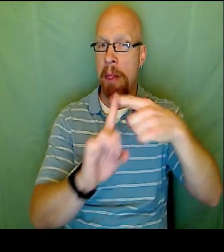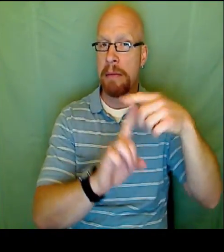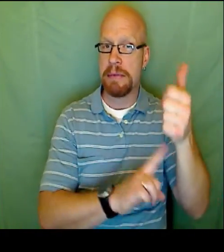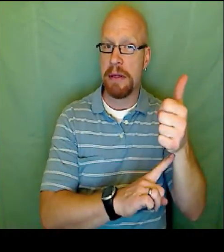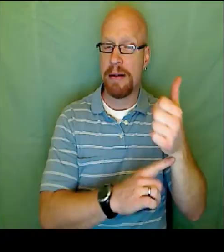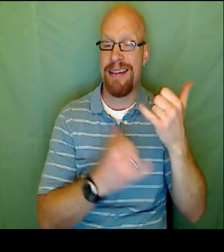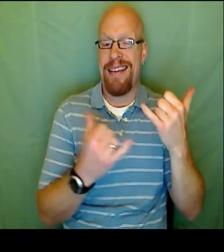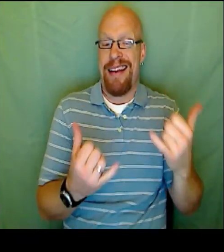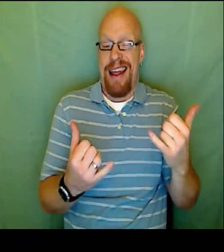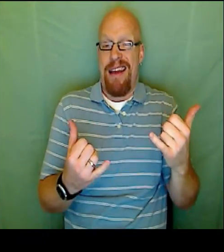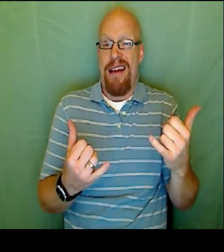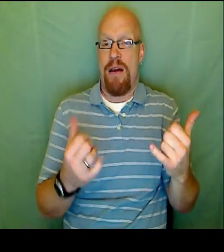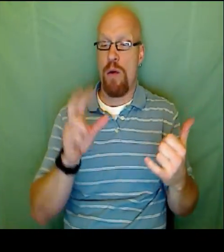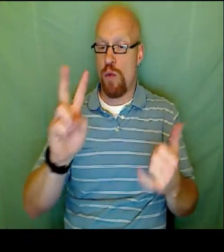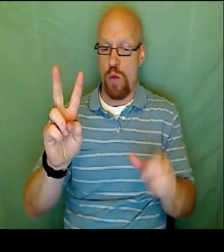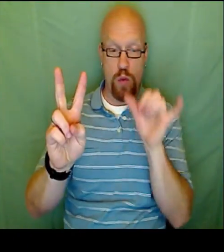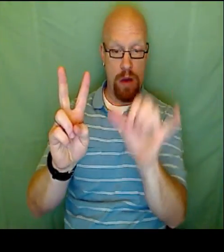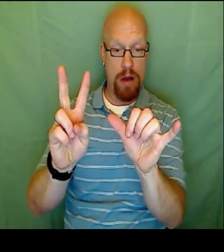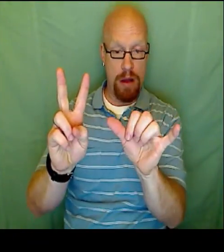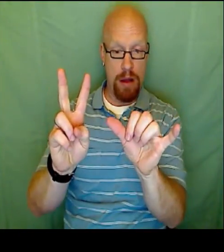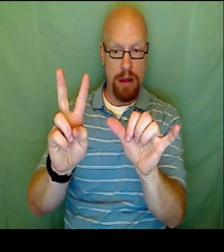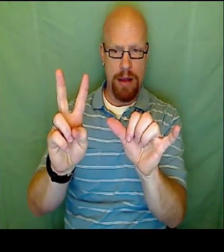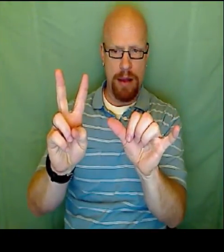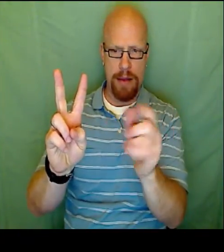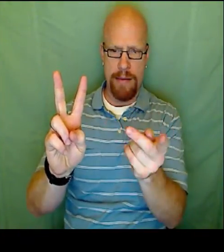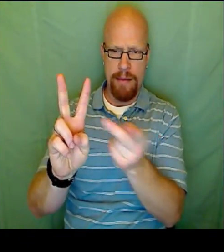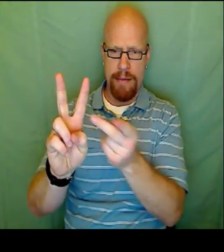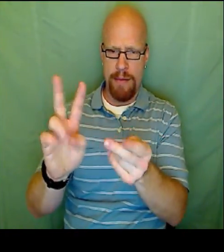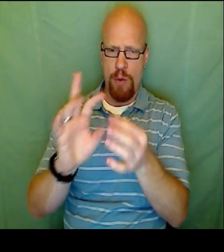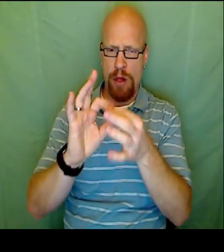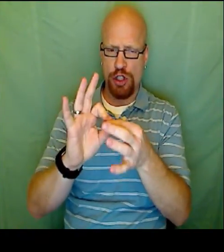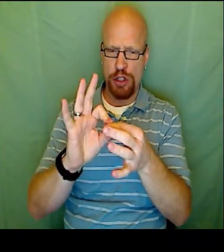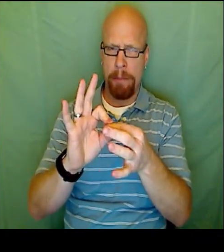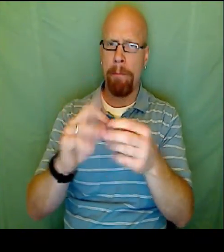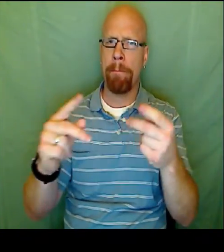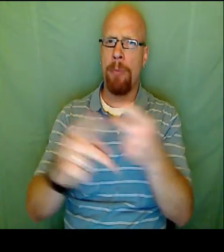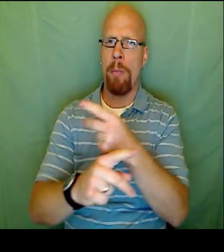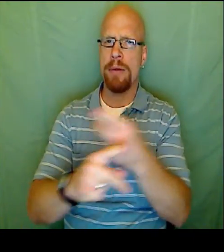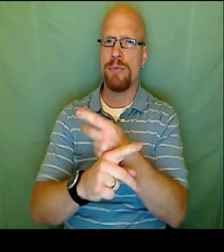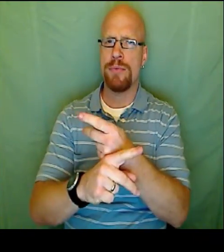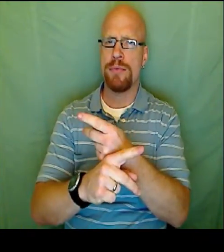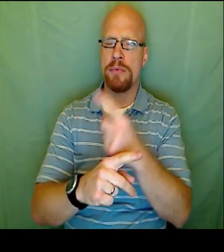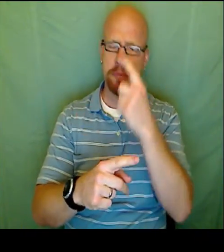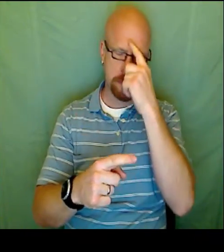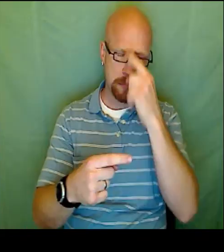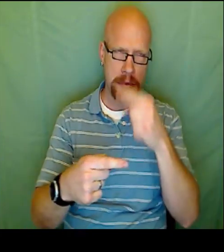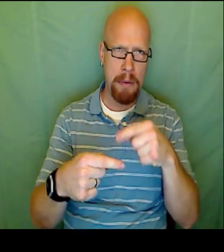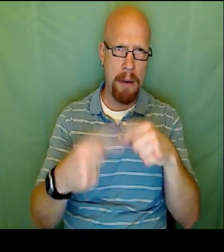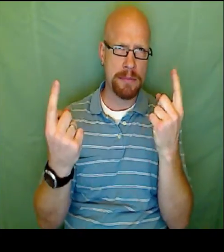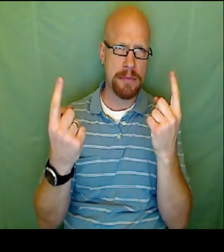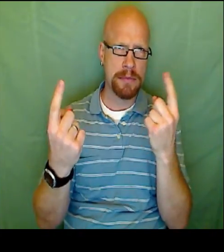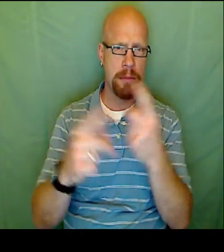Now I'm left with two Y equals four X plus ten. Now we have two Y to contend with.